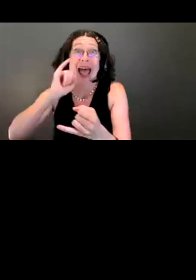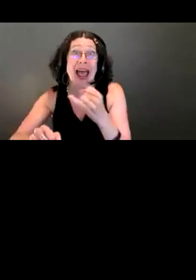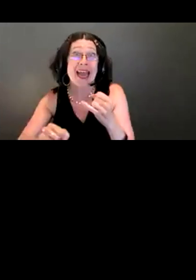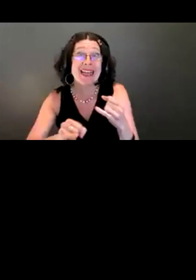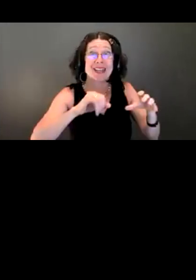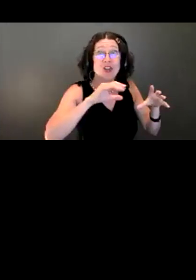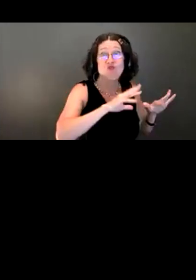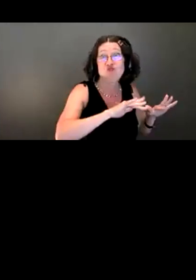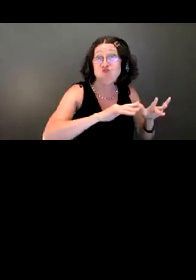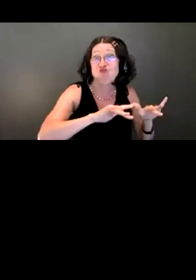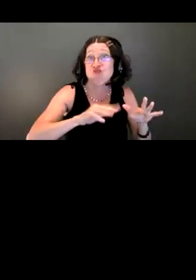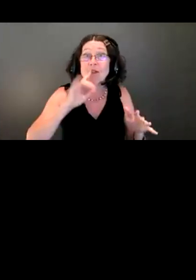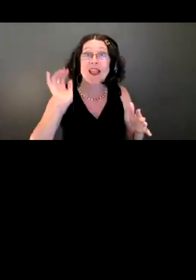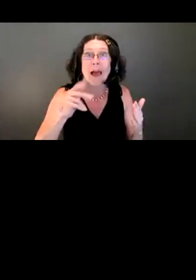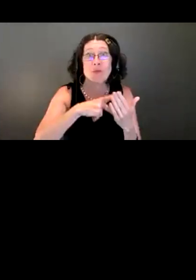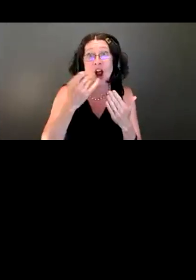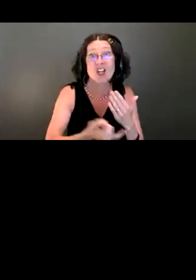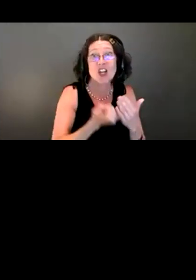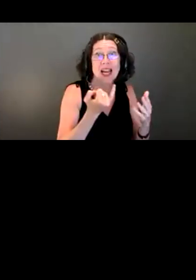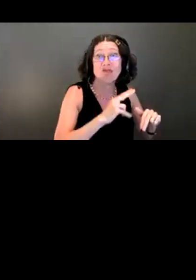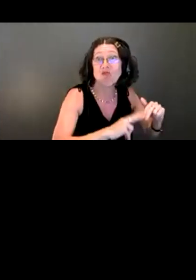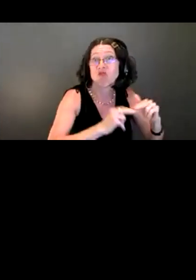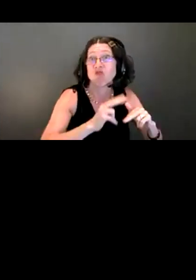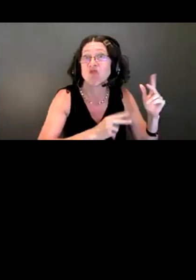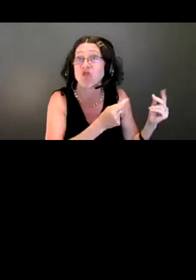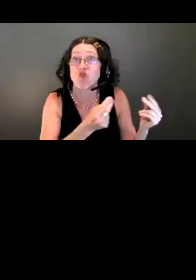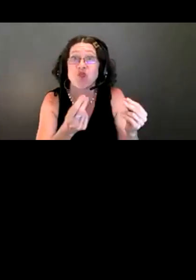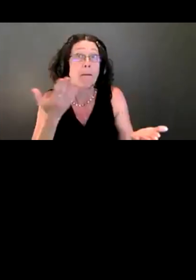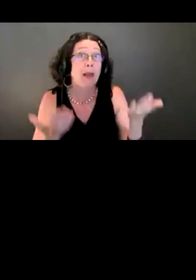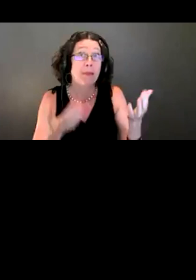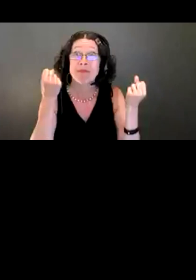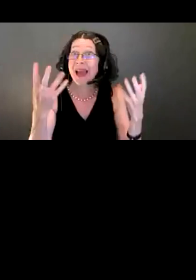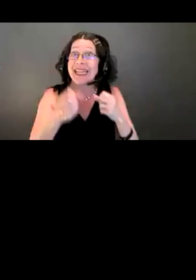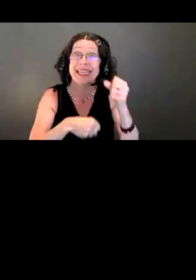I may work with communities for many years.